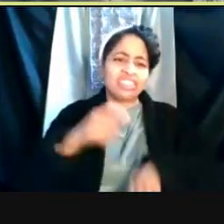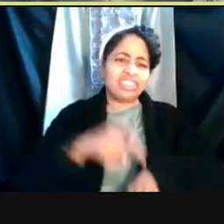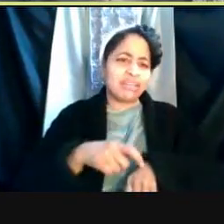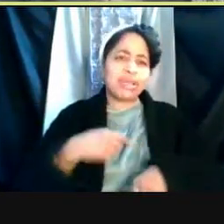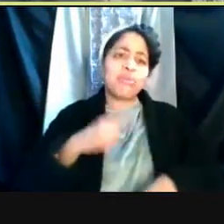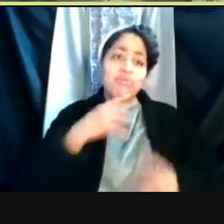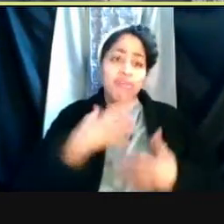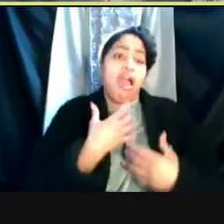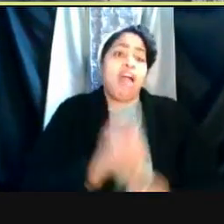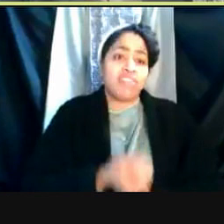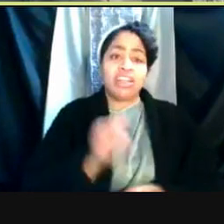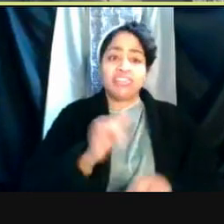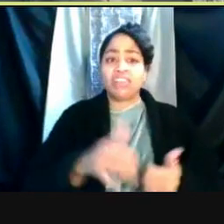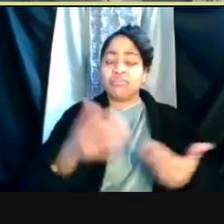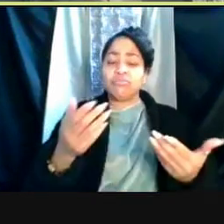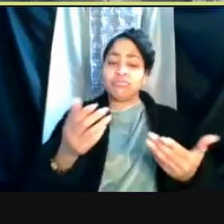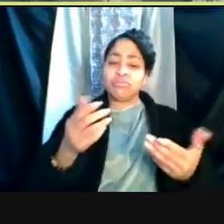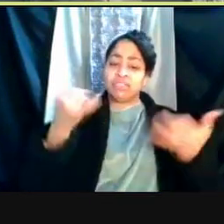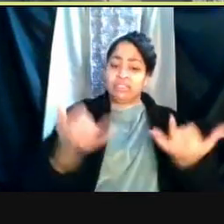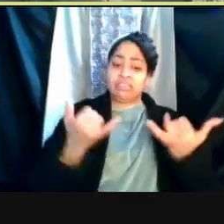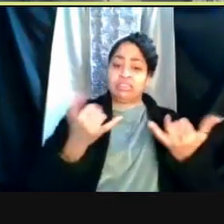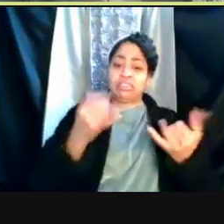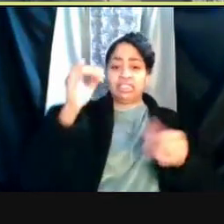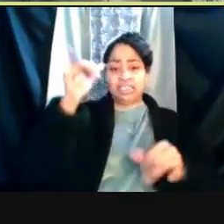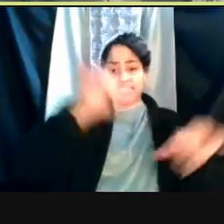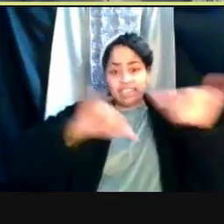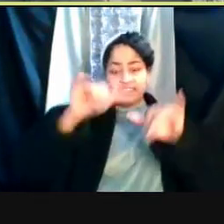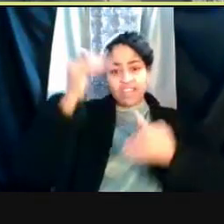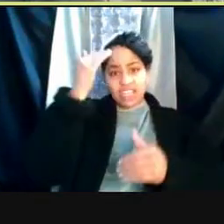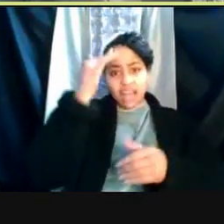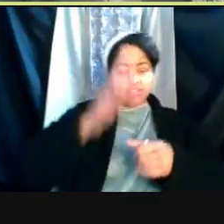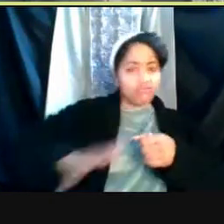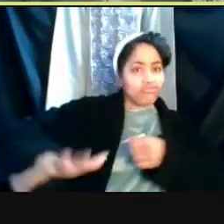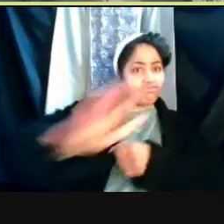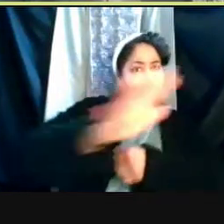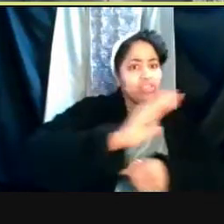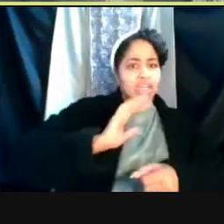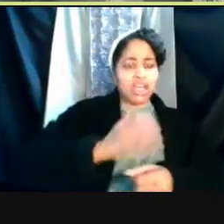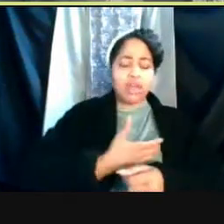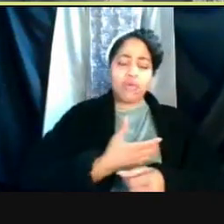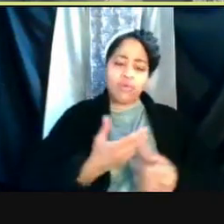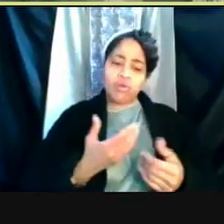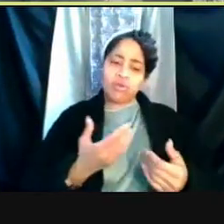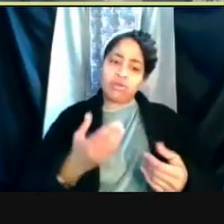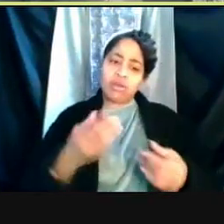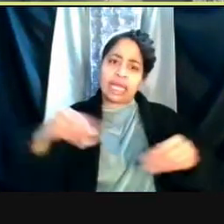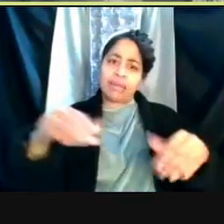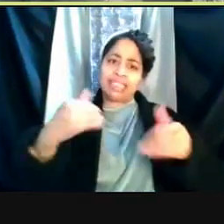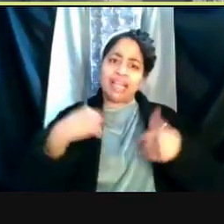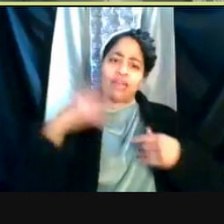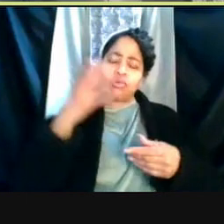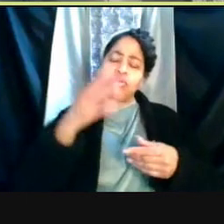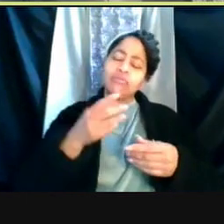that the generation of the scientific knowledge across our three campuses has and will continue to play such a critical role in finding solutions